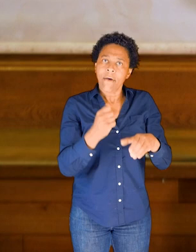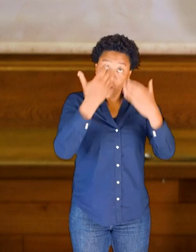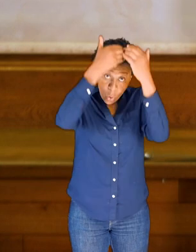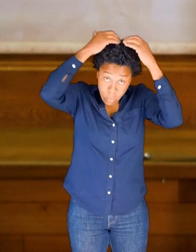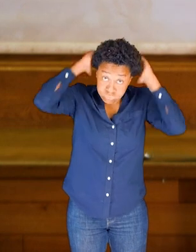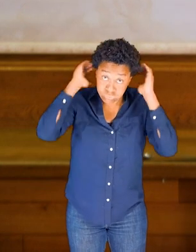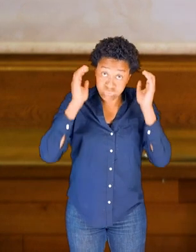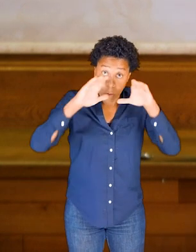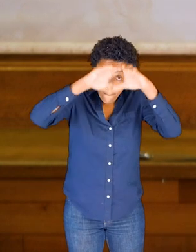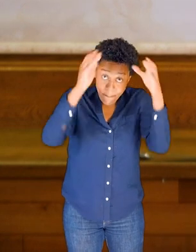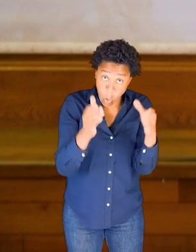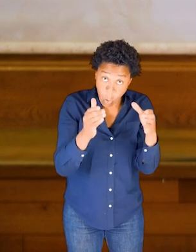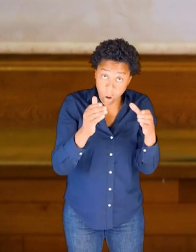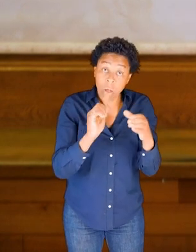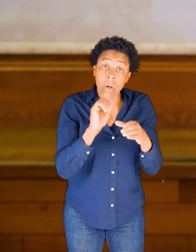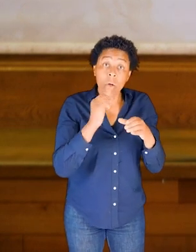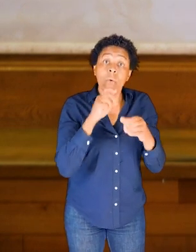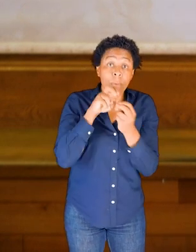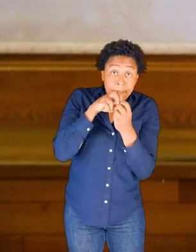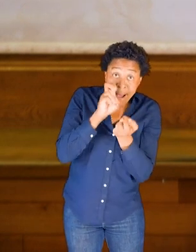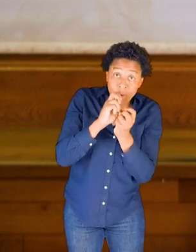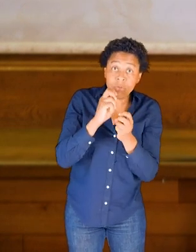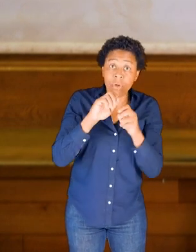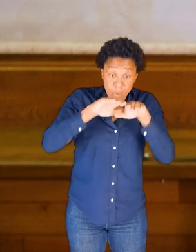and we have the bowl of the pelvis.